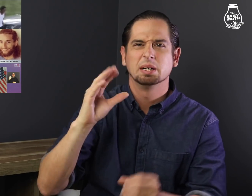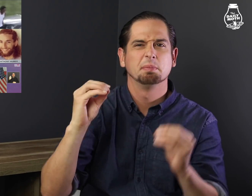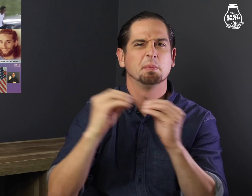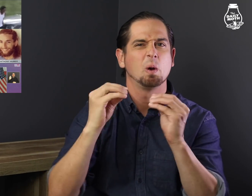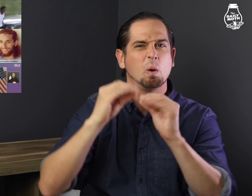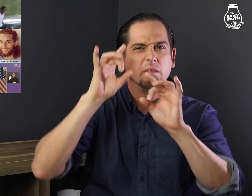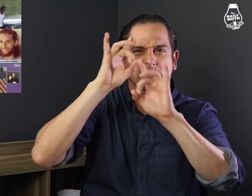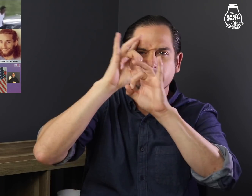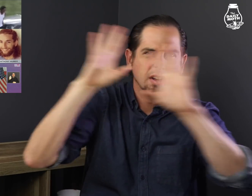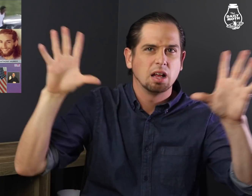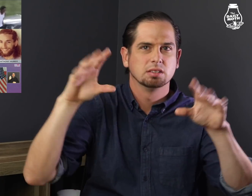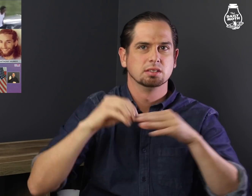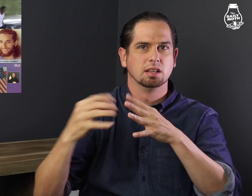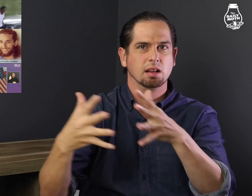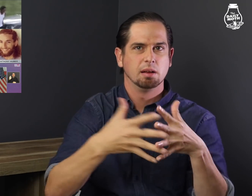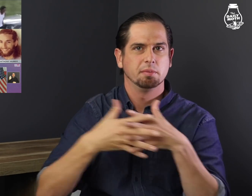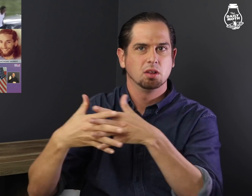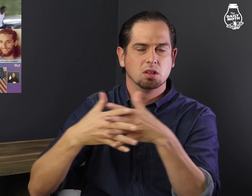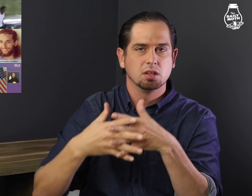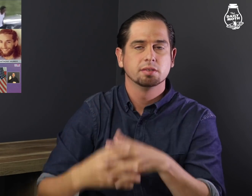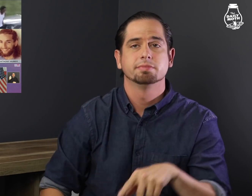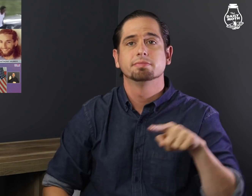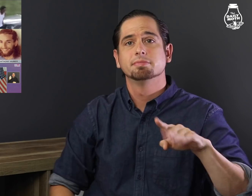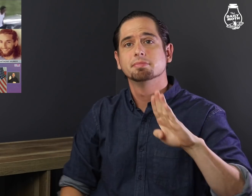there would be more violence in America.